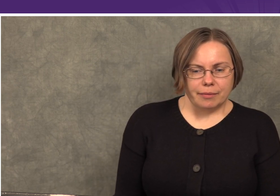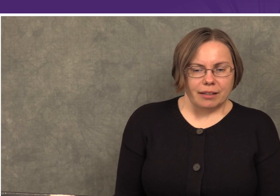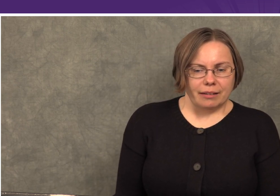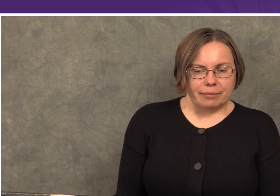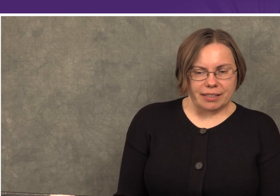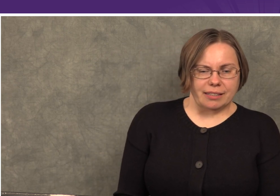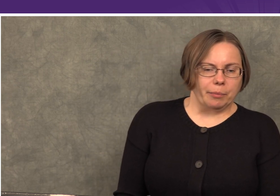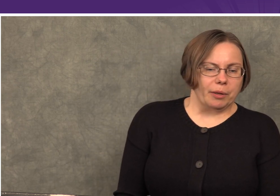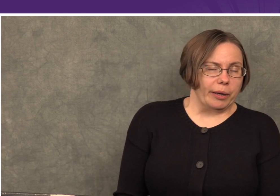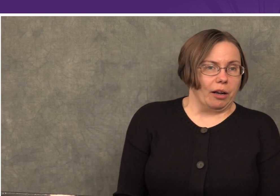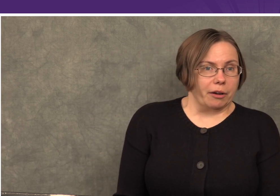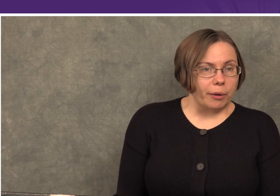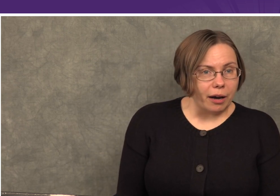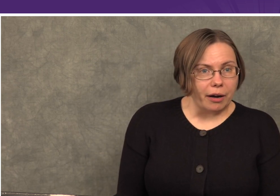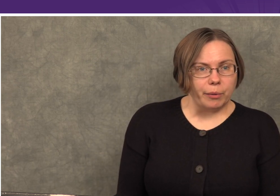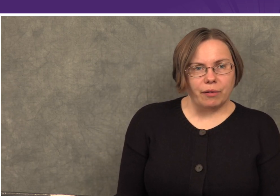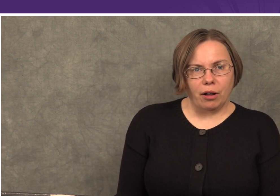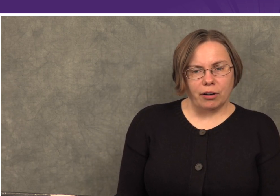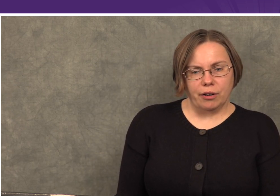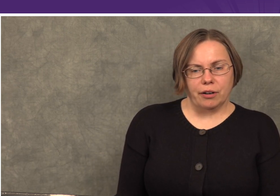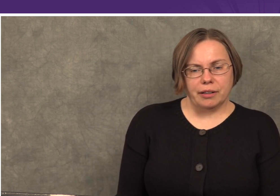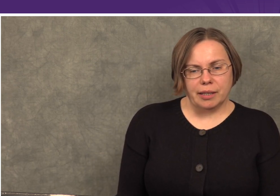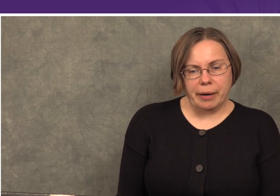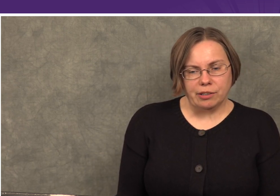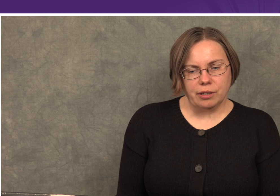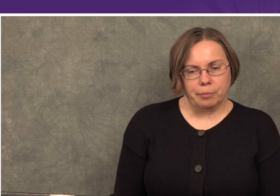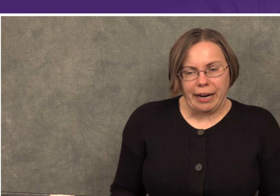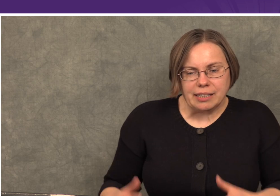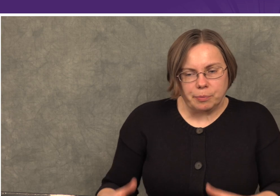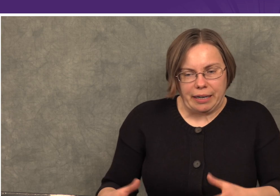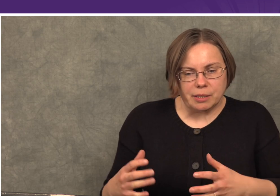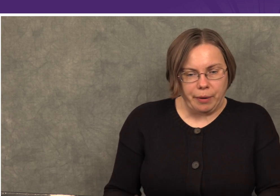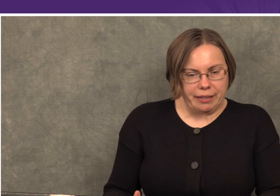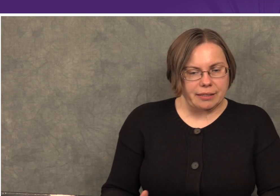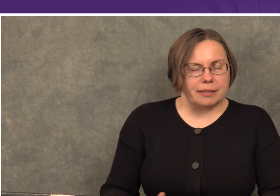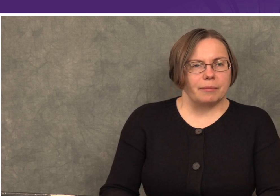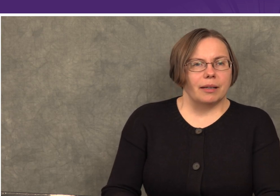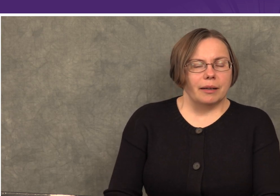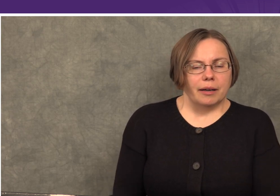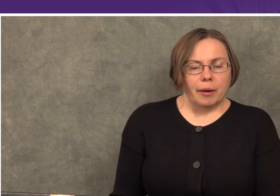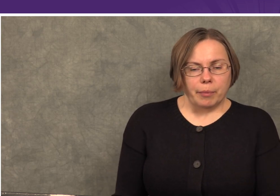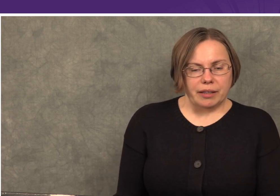This is something we can all agree on. We’ve all heard the mantra “practice, practice, practice,”